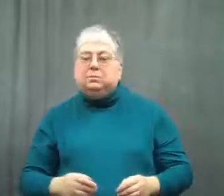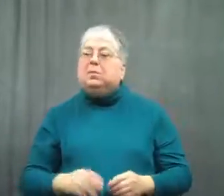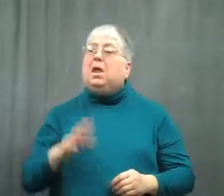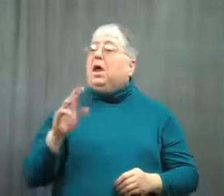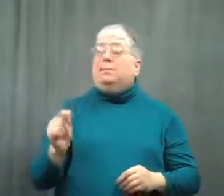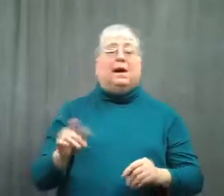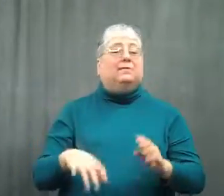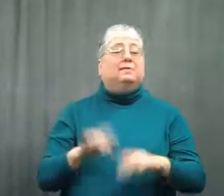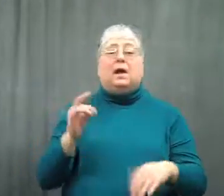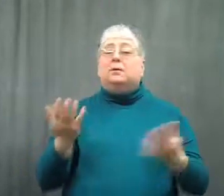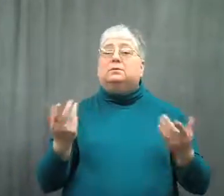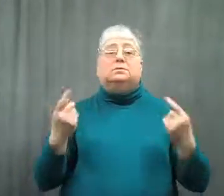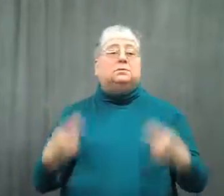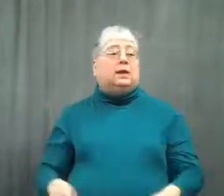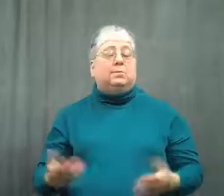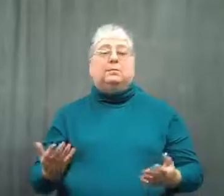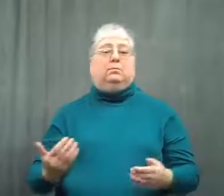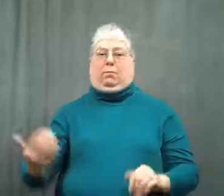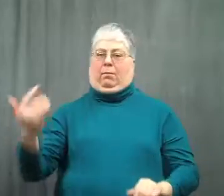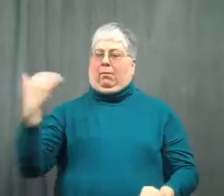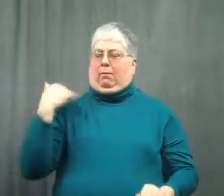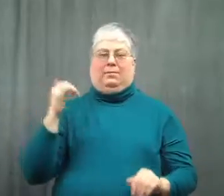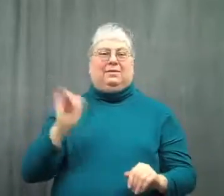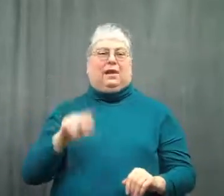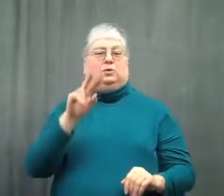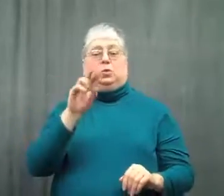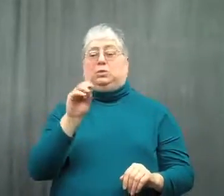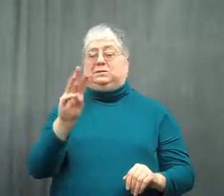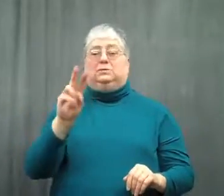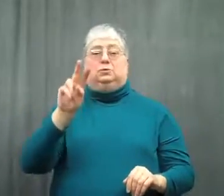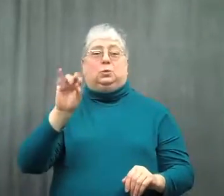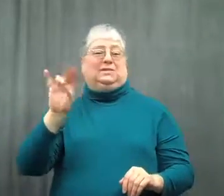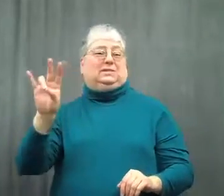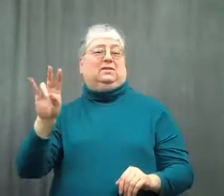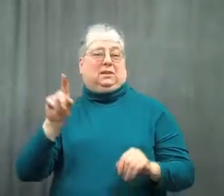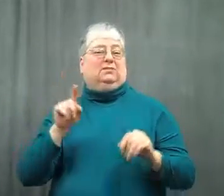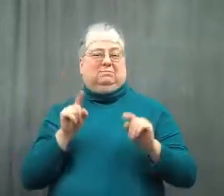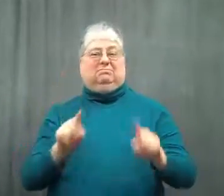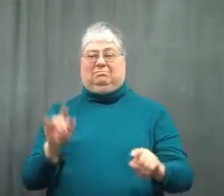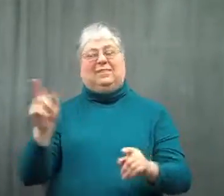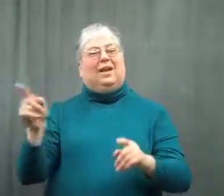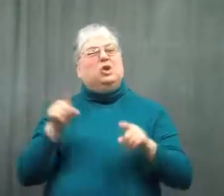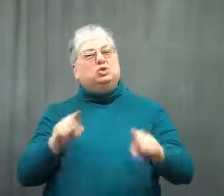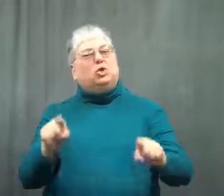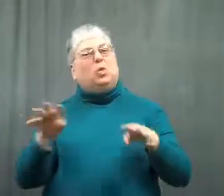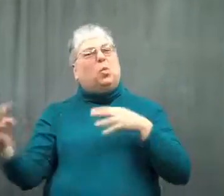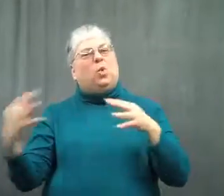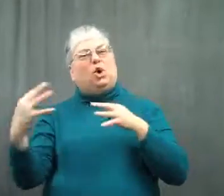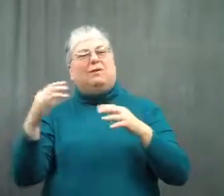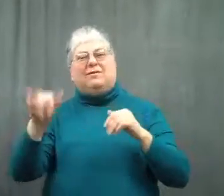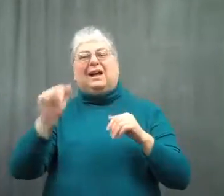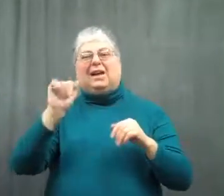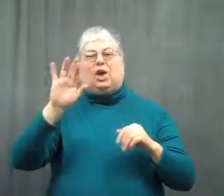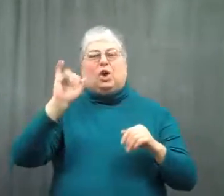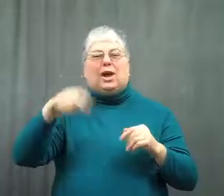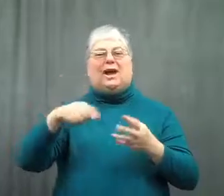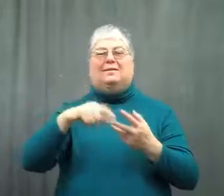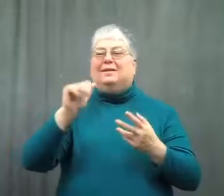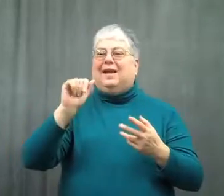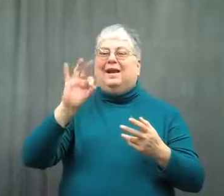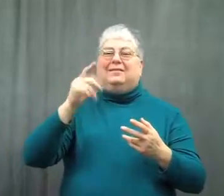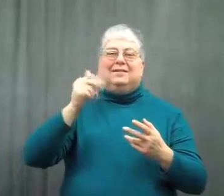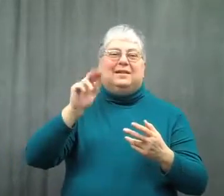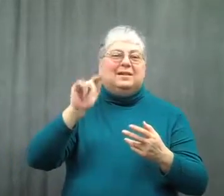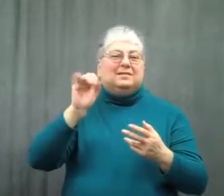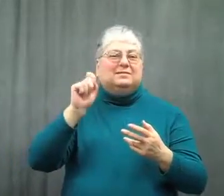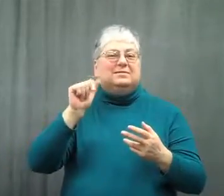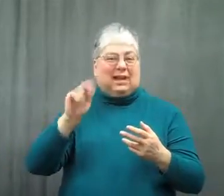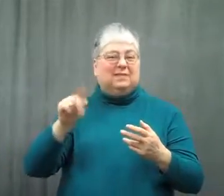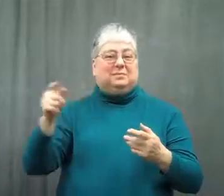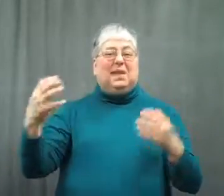However, during the war in Iraq and Afghanistan in 2006 and 2007,